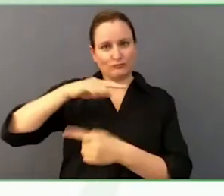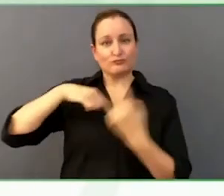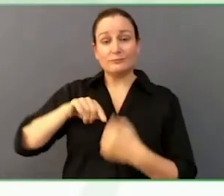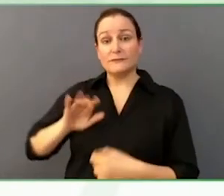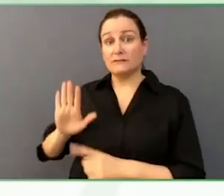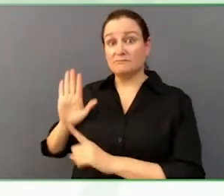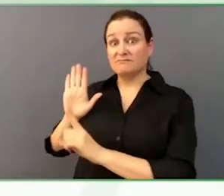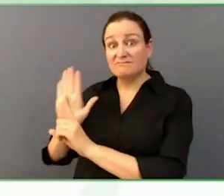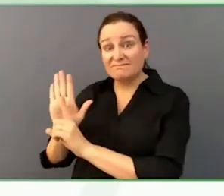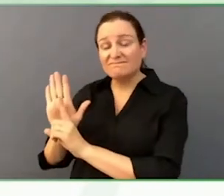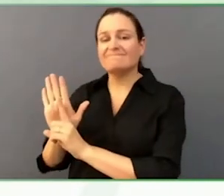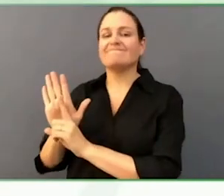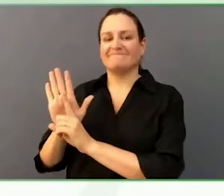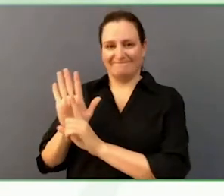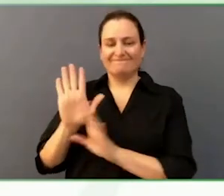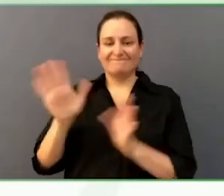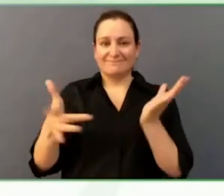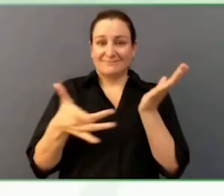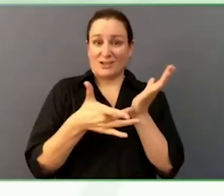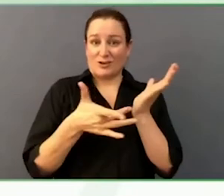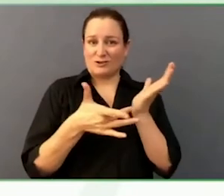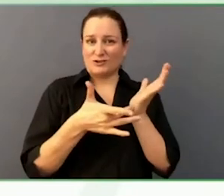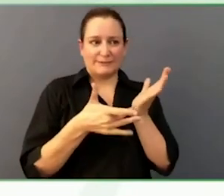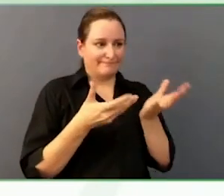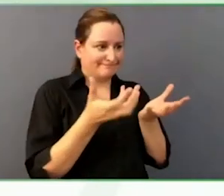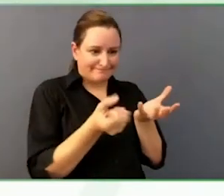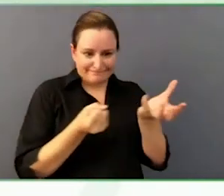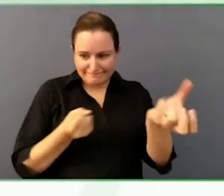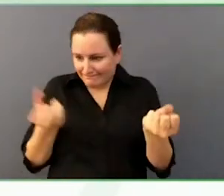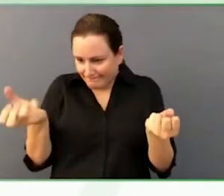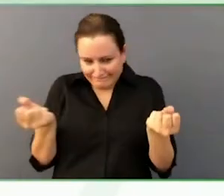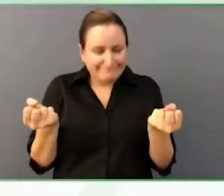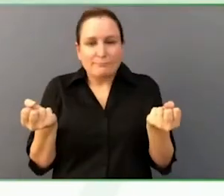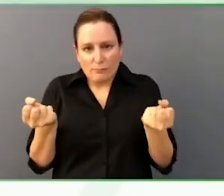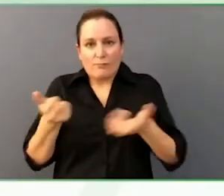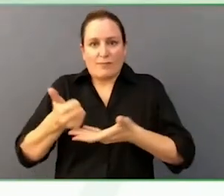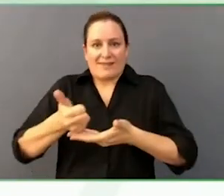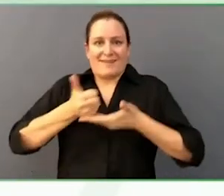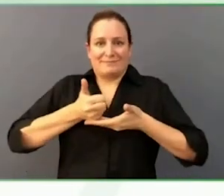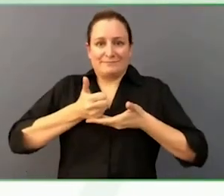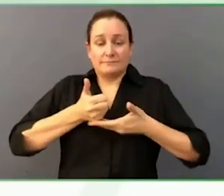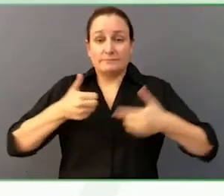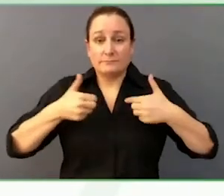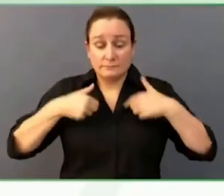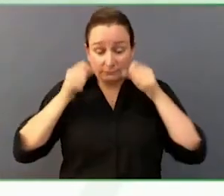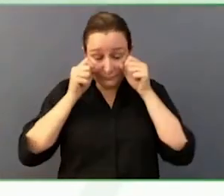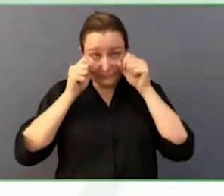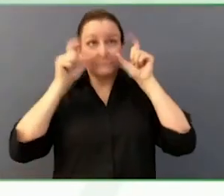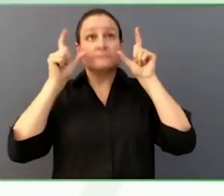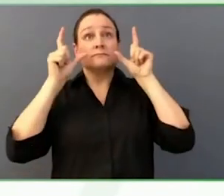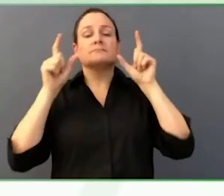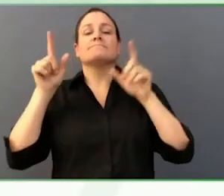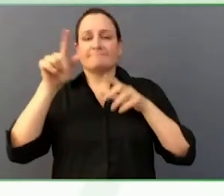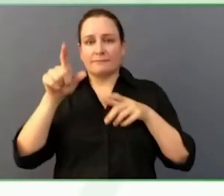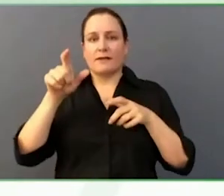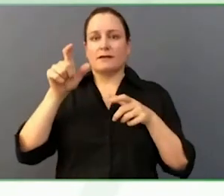dependent on 24-hour awake care to support his life and his needs and his choices.